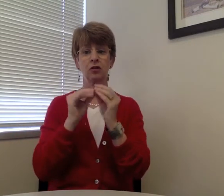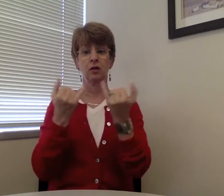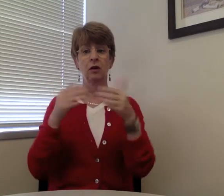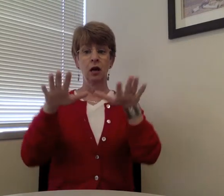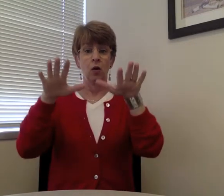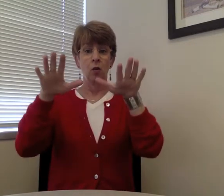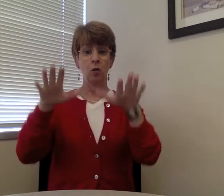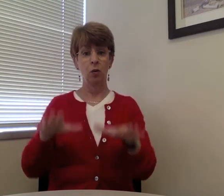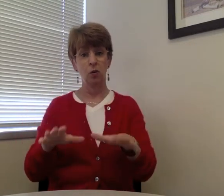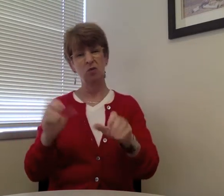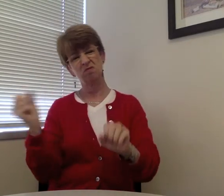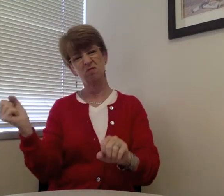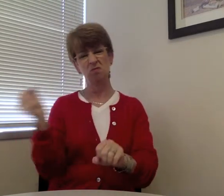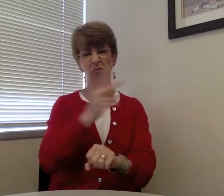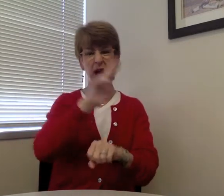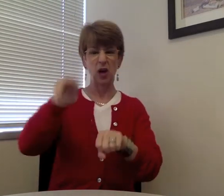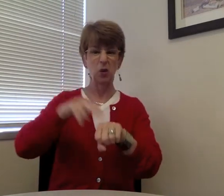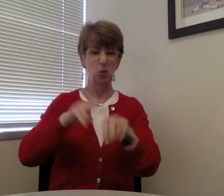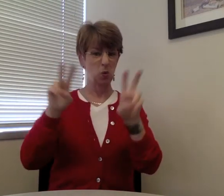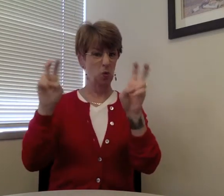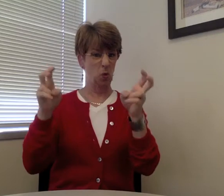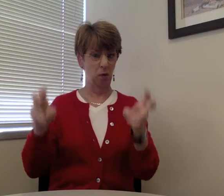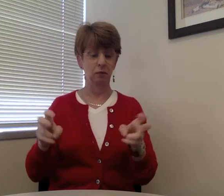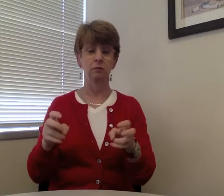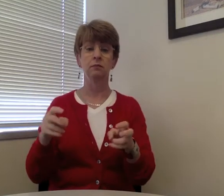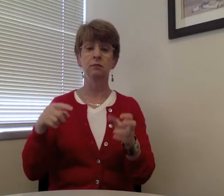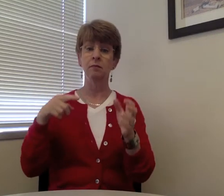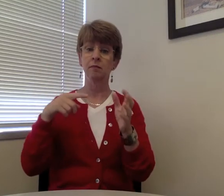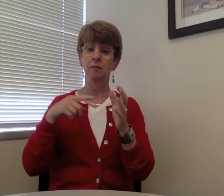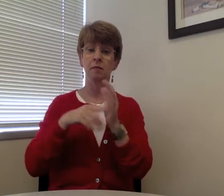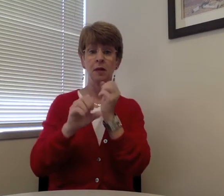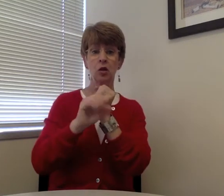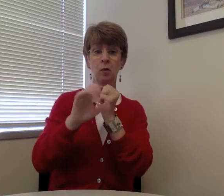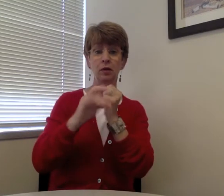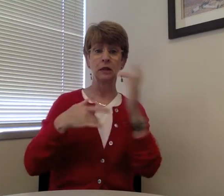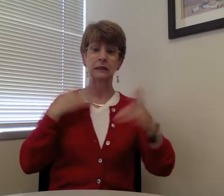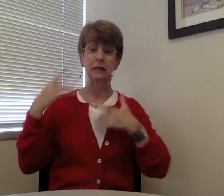session. Now that things are calming down, we are getting back to business as usual.